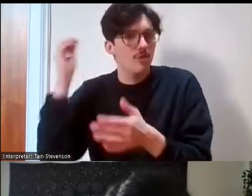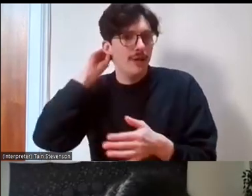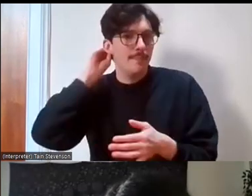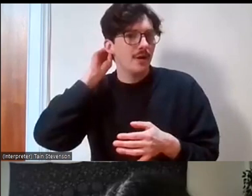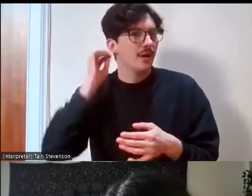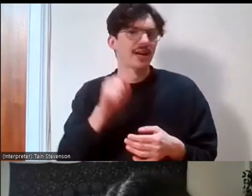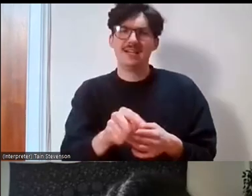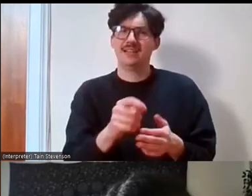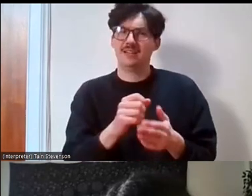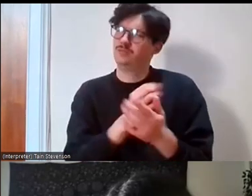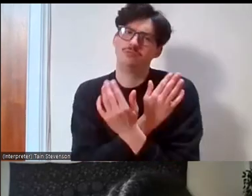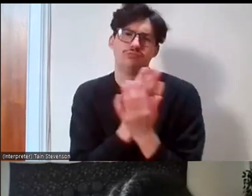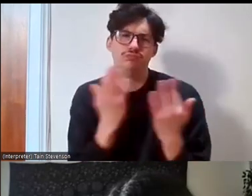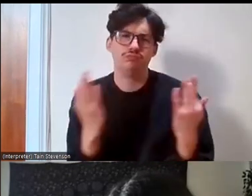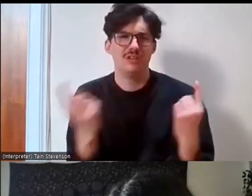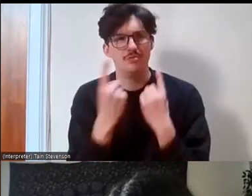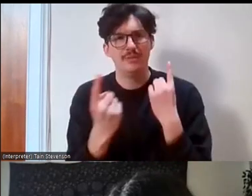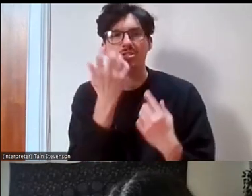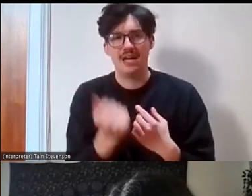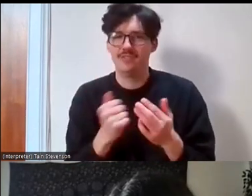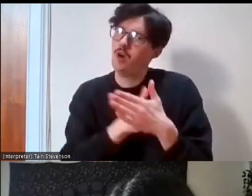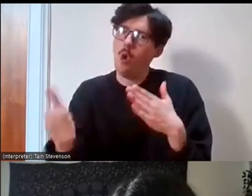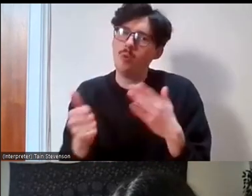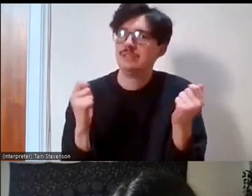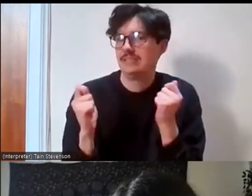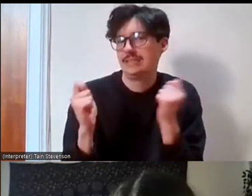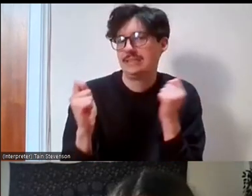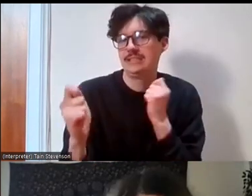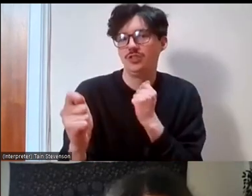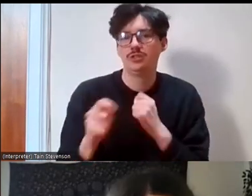their courses that they have their things on languages and community development stuff.